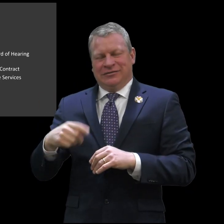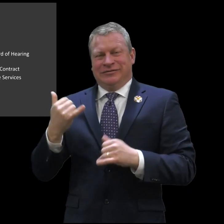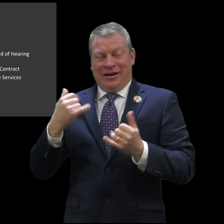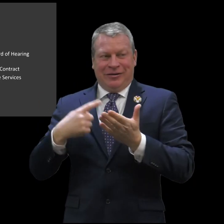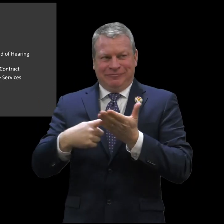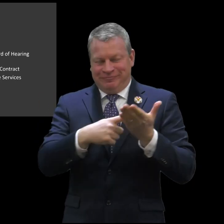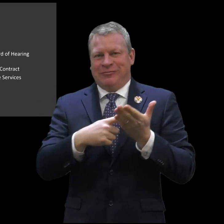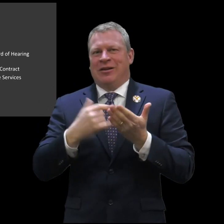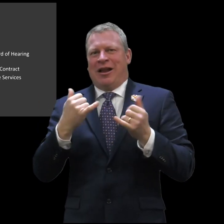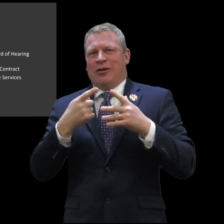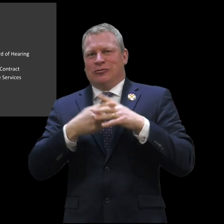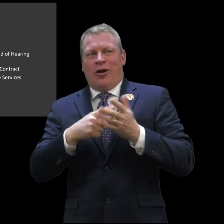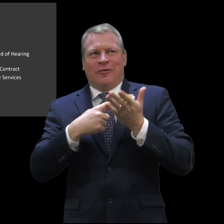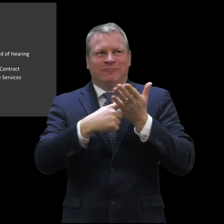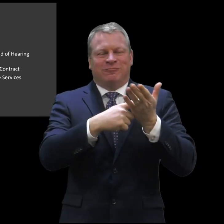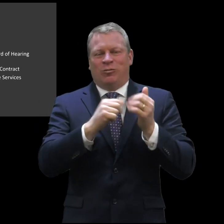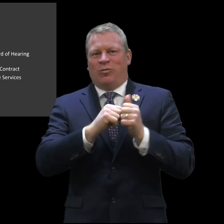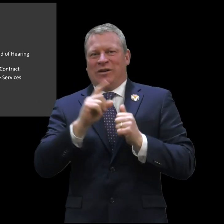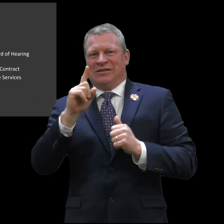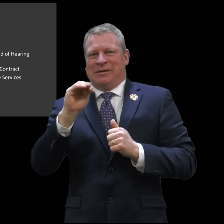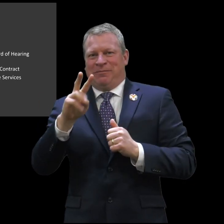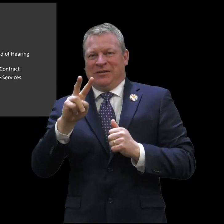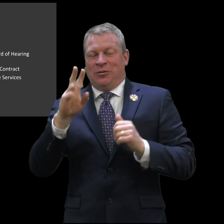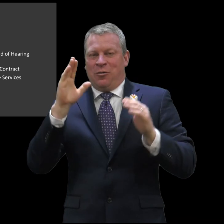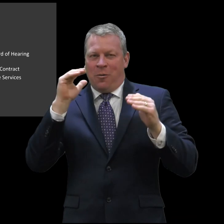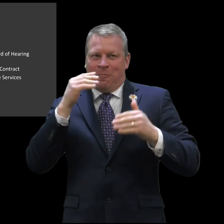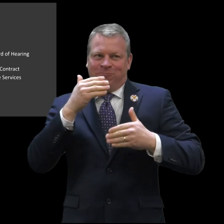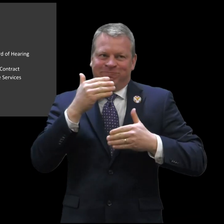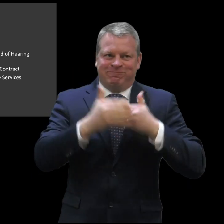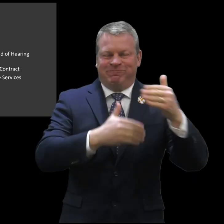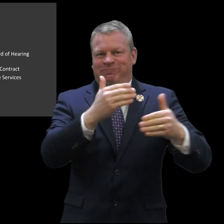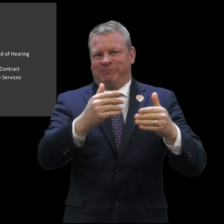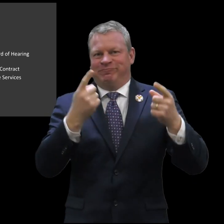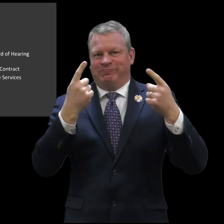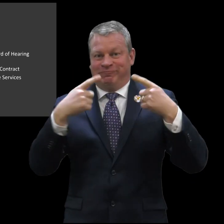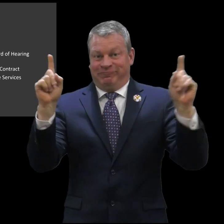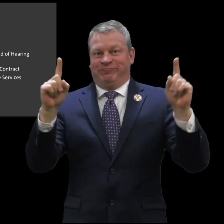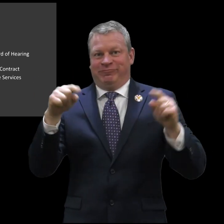here in the state of Connecticut. Those discussions are now ongoing with the DMV